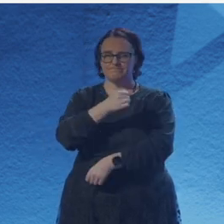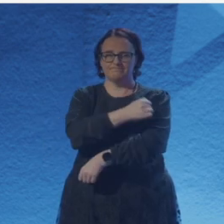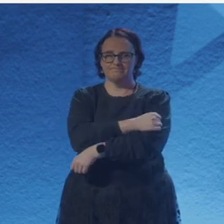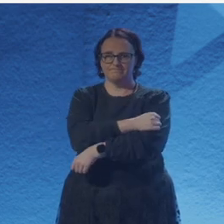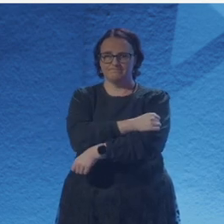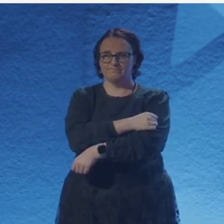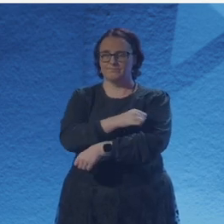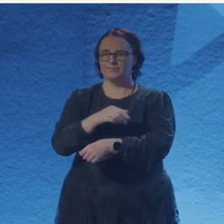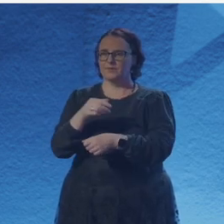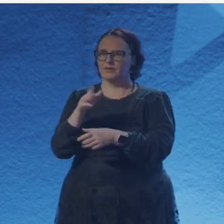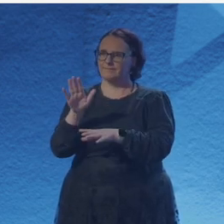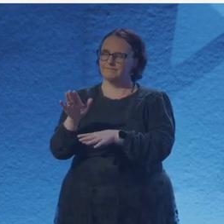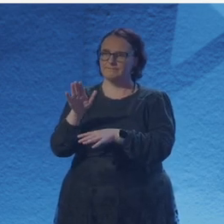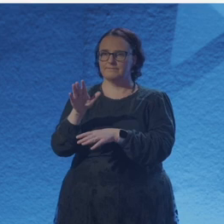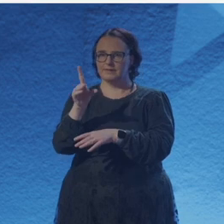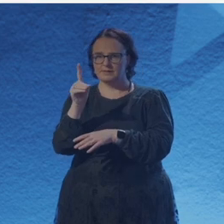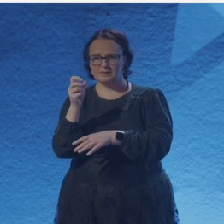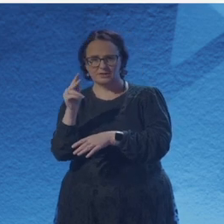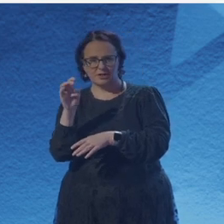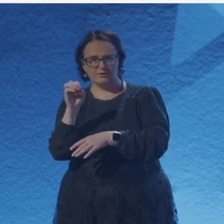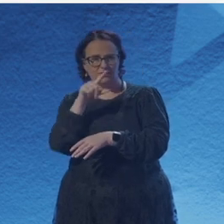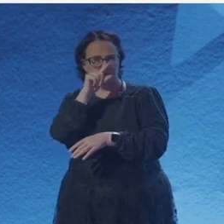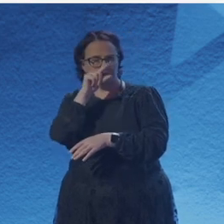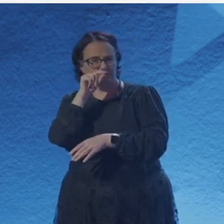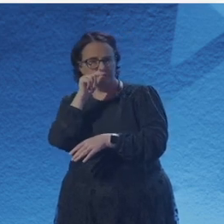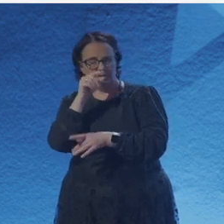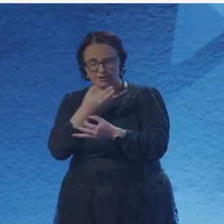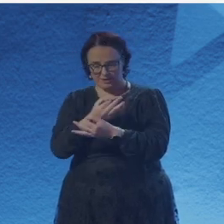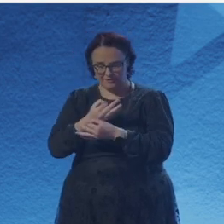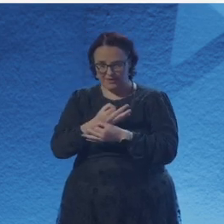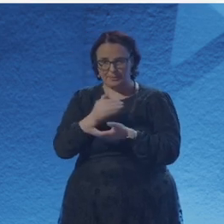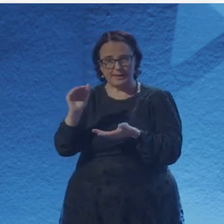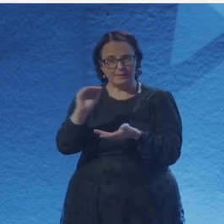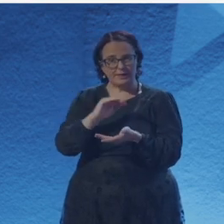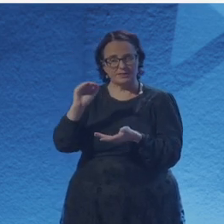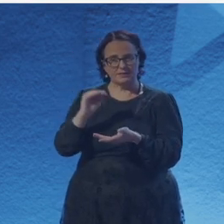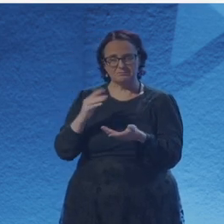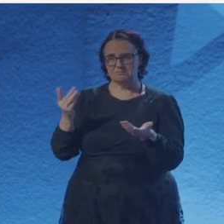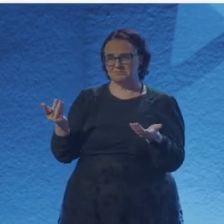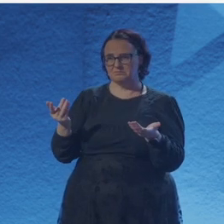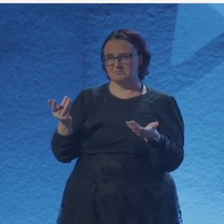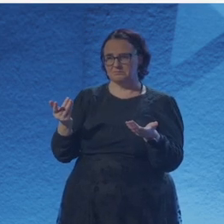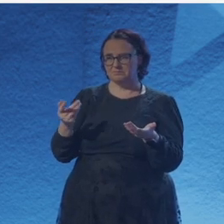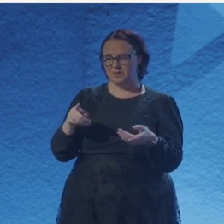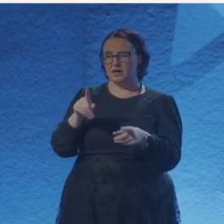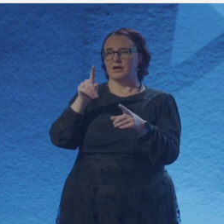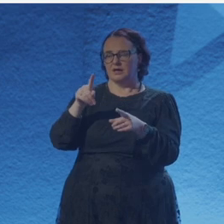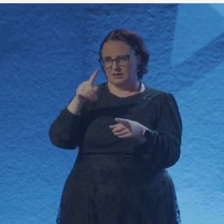This century of the scientificate is seriously right infront of the children.